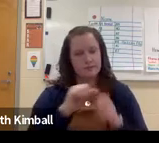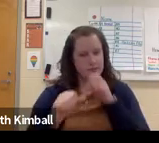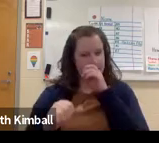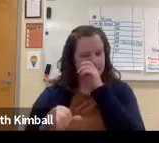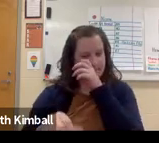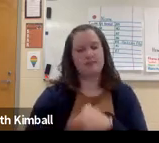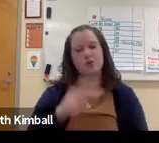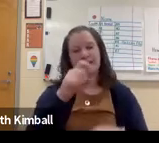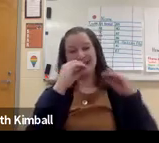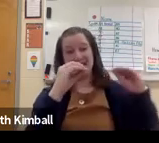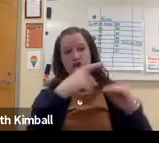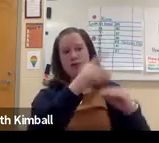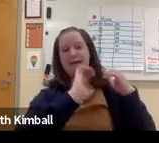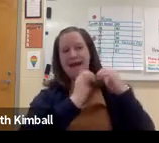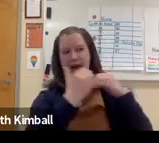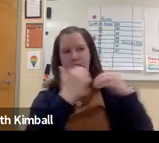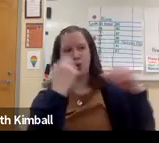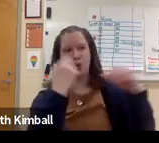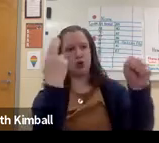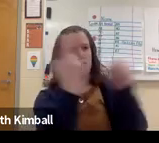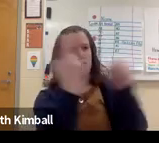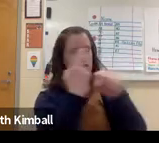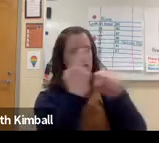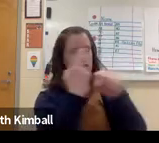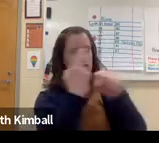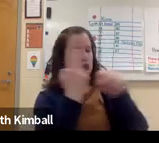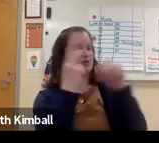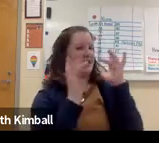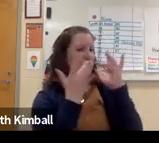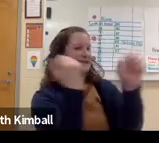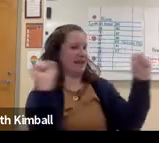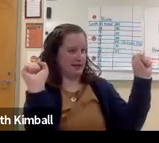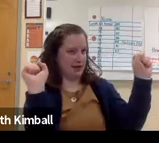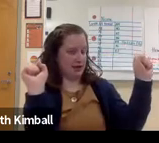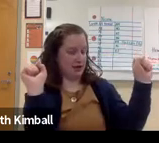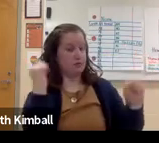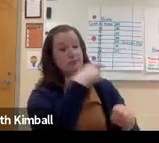So digital citizenship is an important skill that we need to be able to teach our students